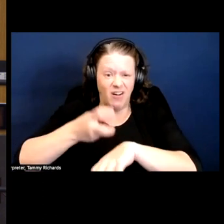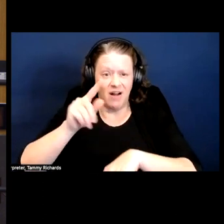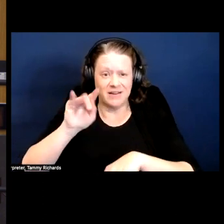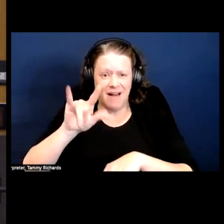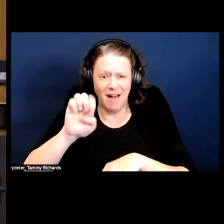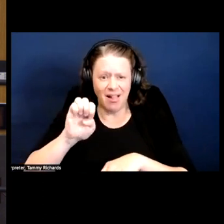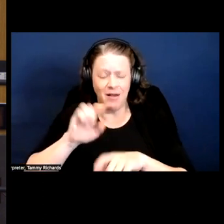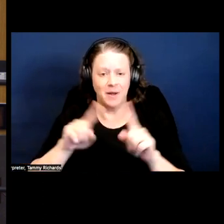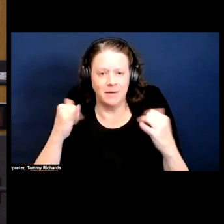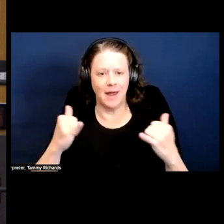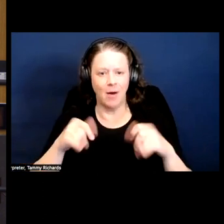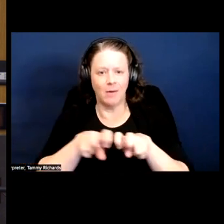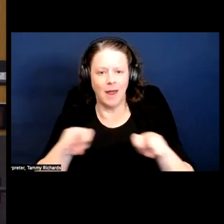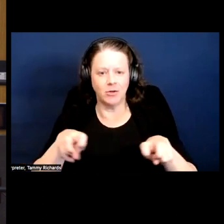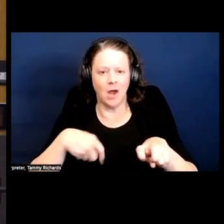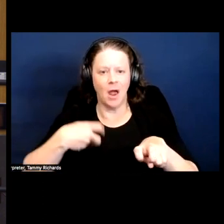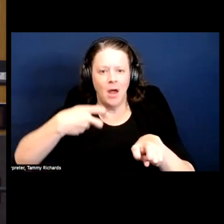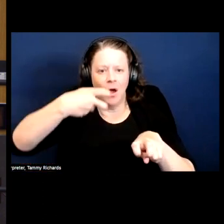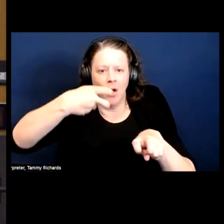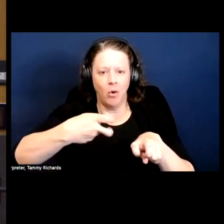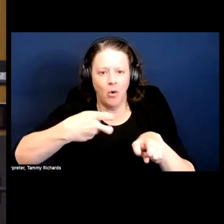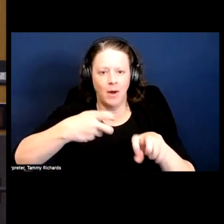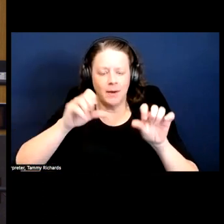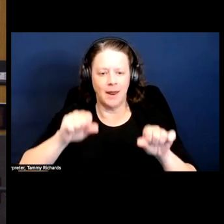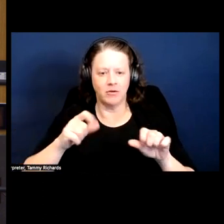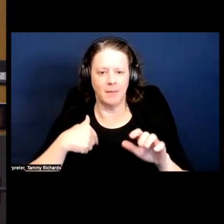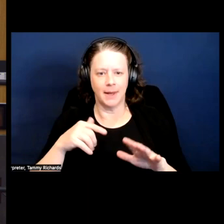So, just stealing these moments of, like, on the clock time of I'm going to take ten